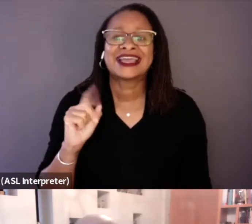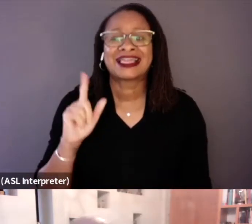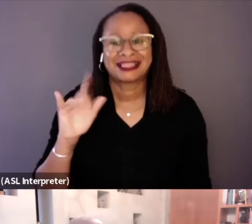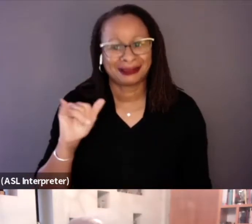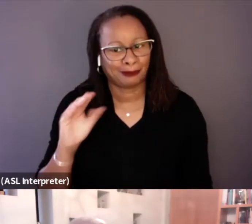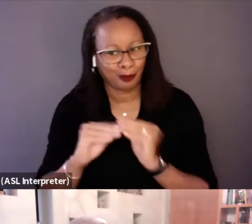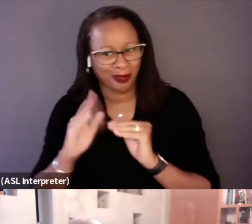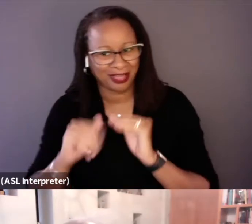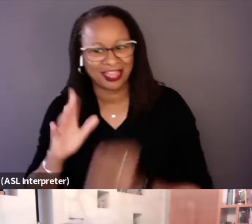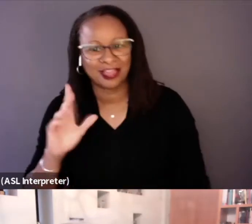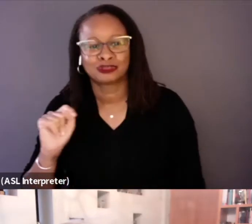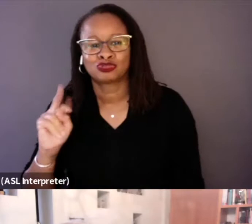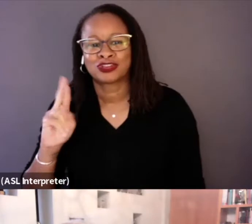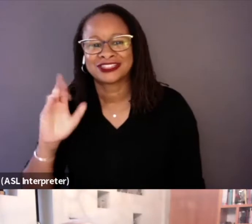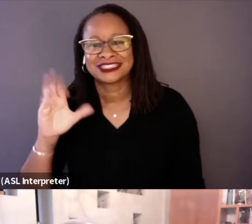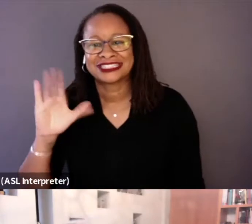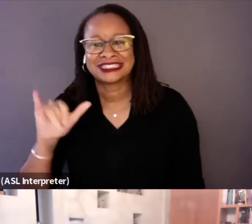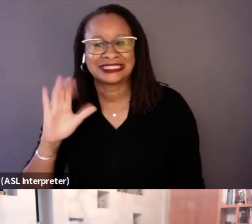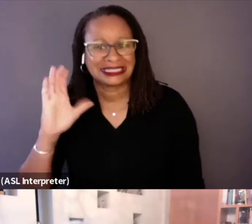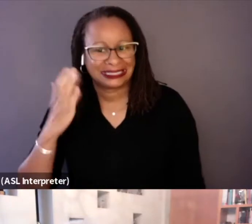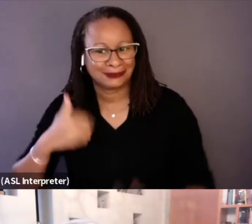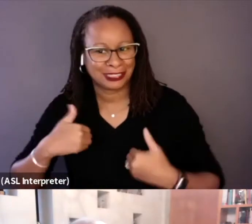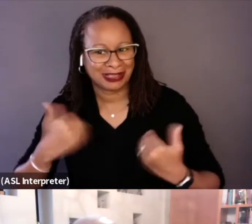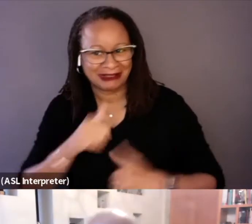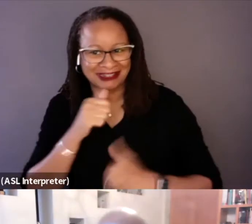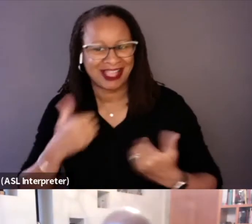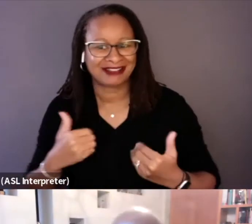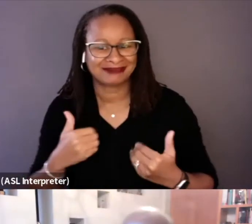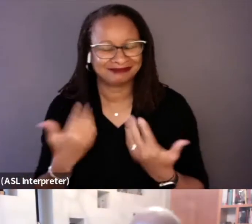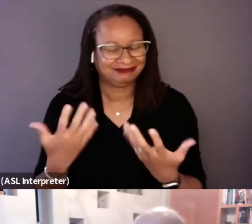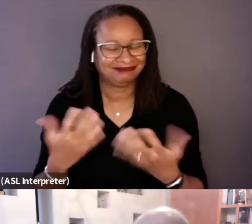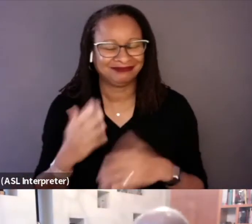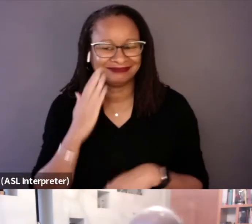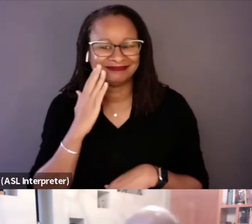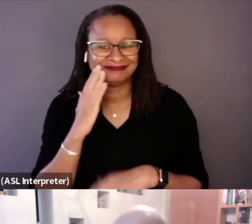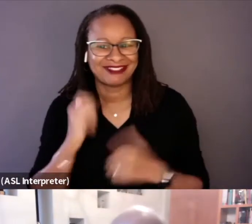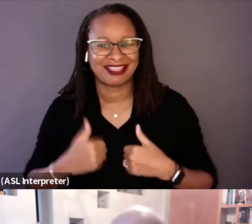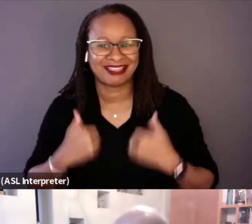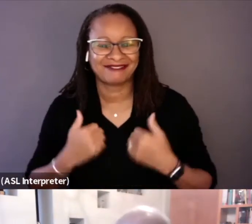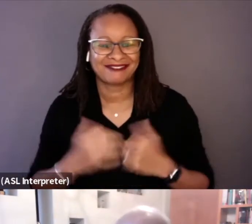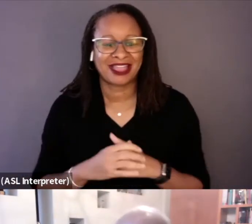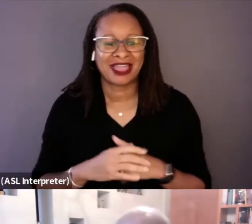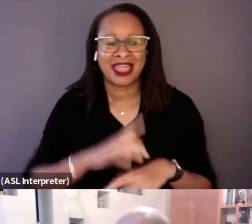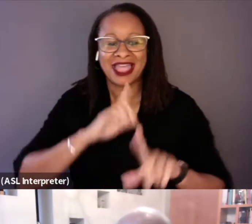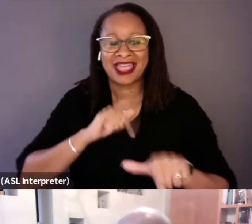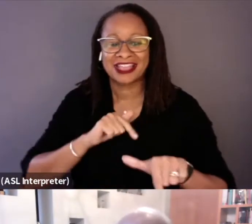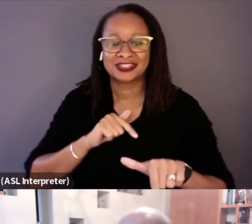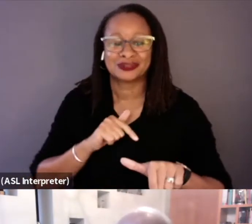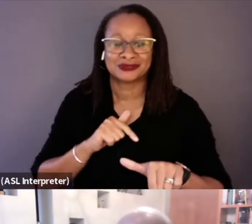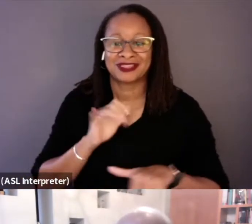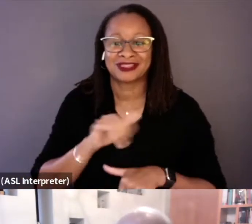who looks a little younger than we are. Well, I'll answer that question first, 'cause I was the only one that was alive.